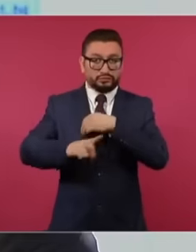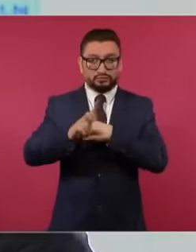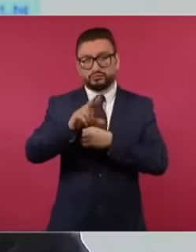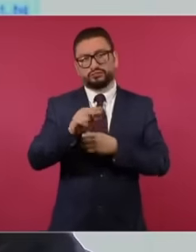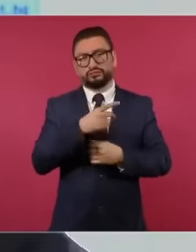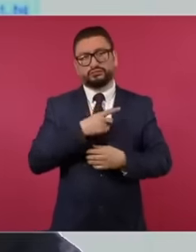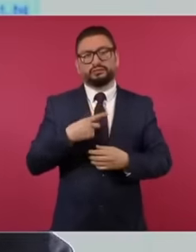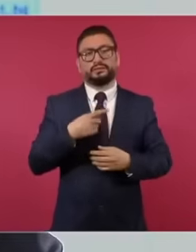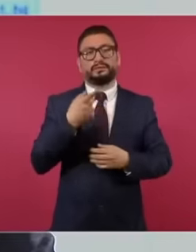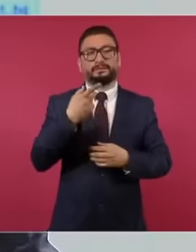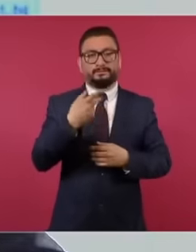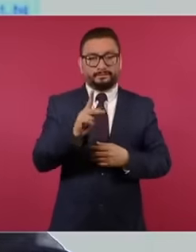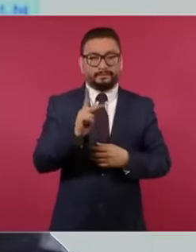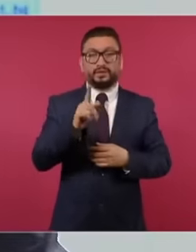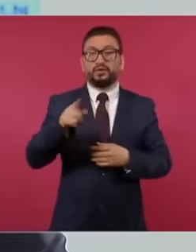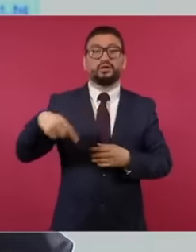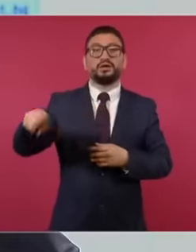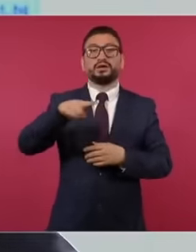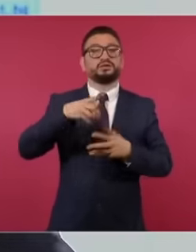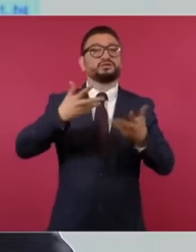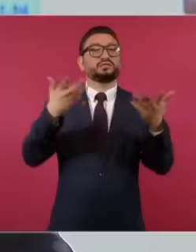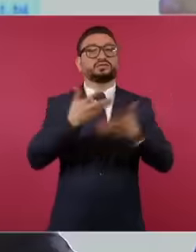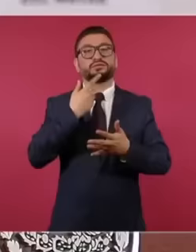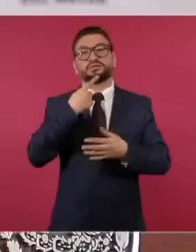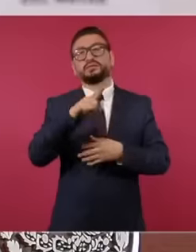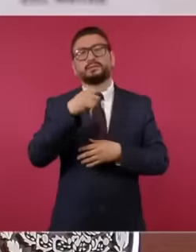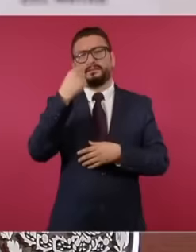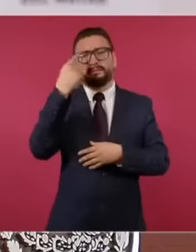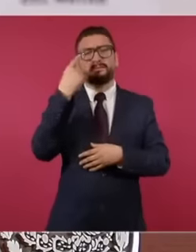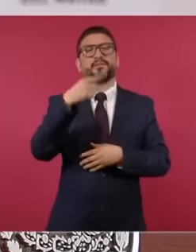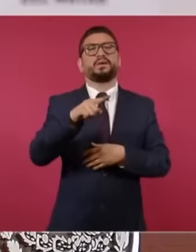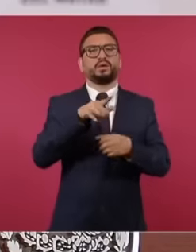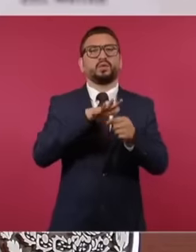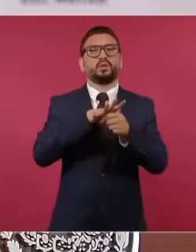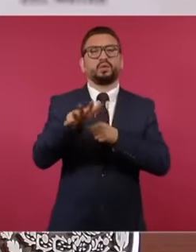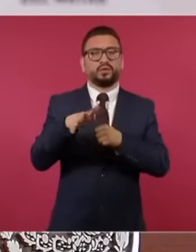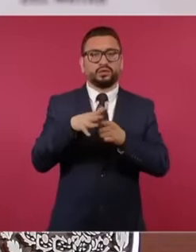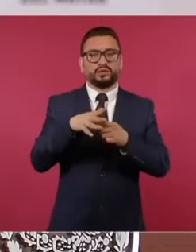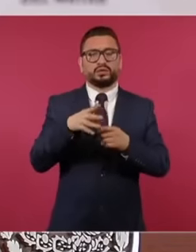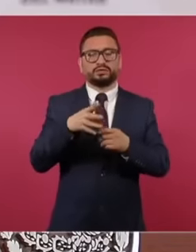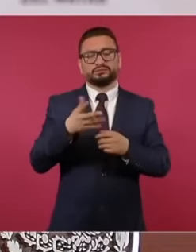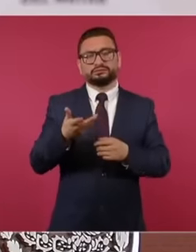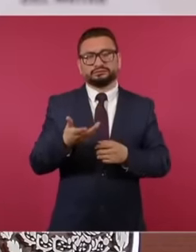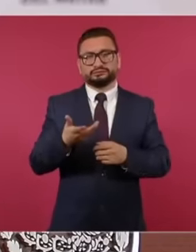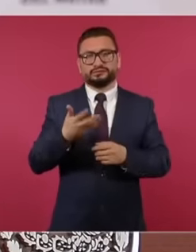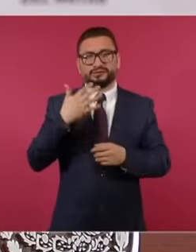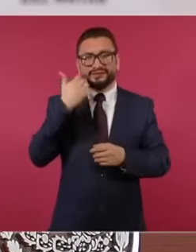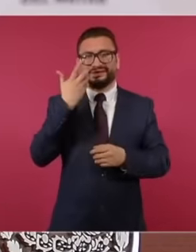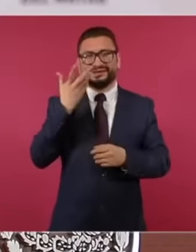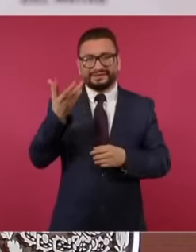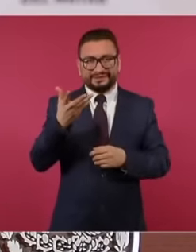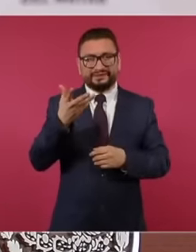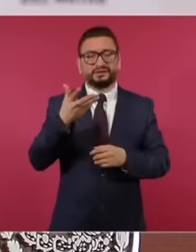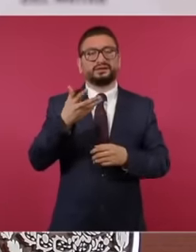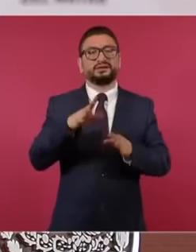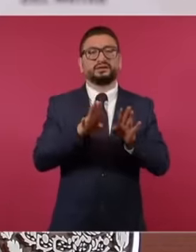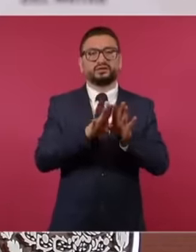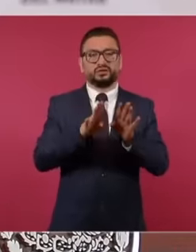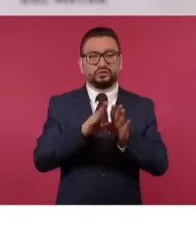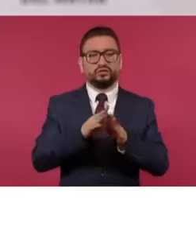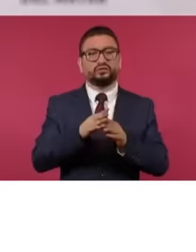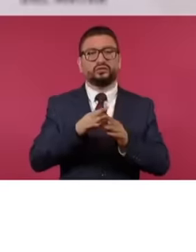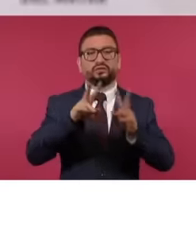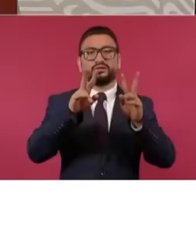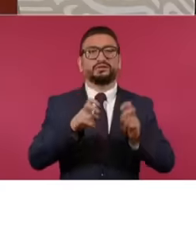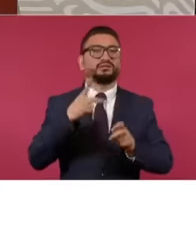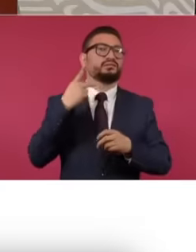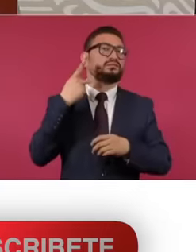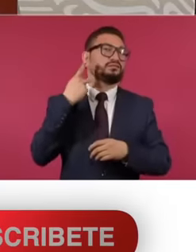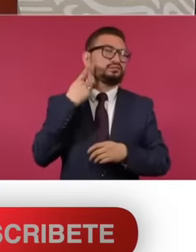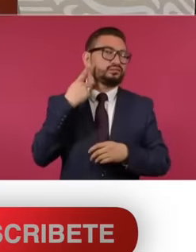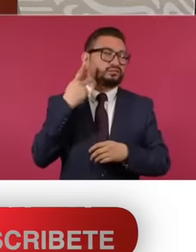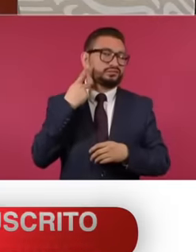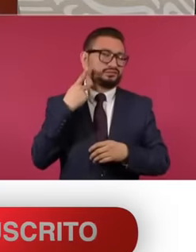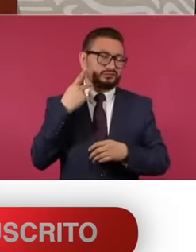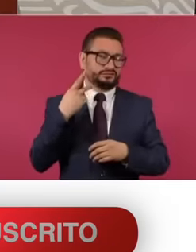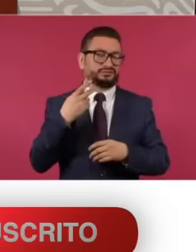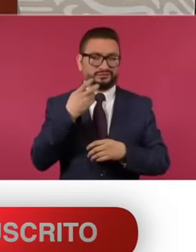that they do them to alter in some way or influence the political struggle when they have become